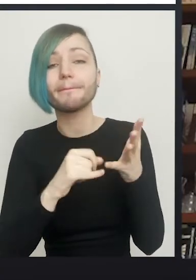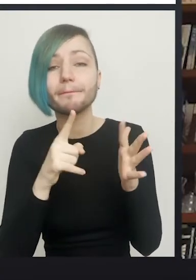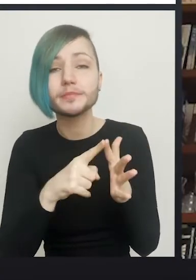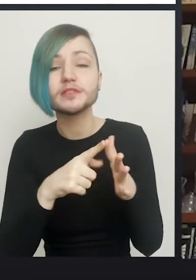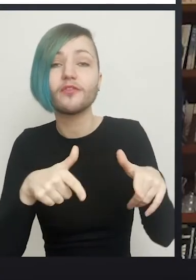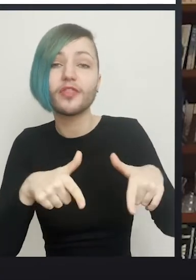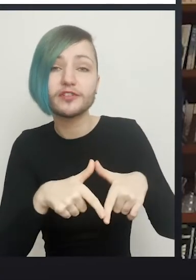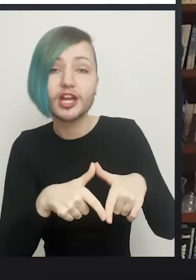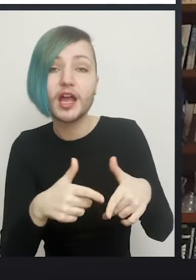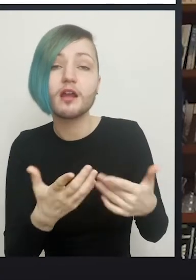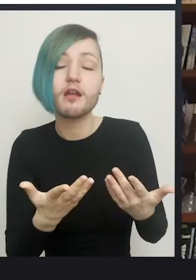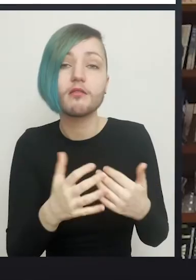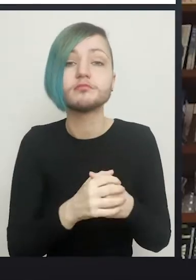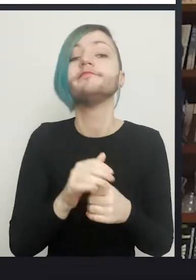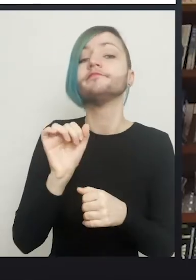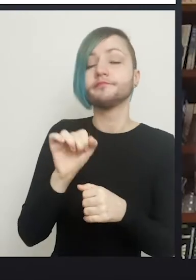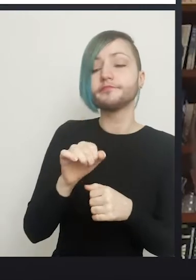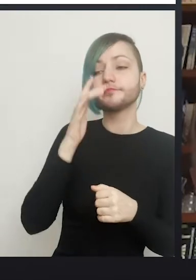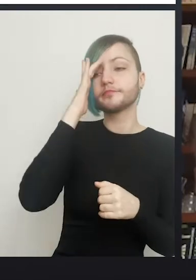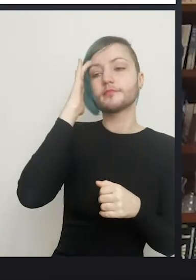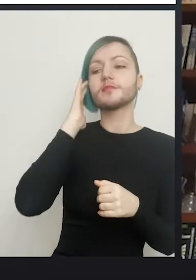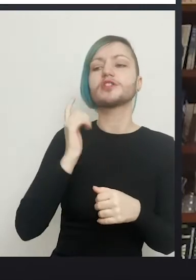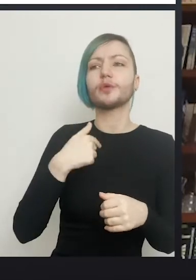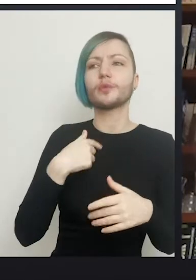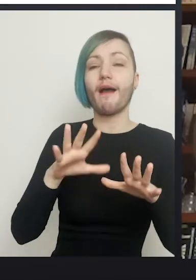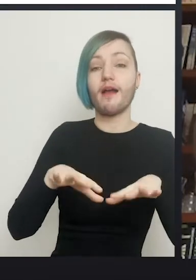Prolapse of the vagina when I took this on was running at 10 to 15%.